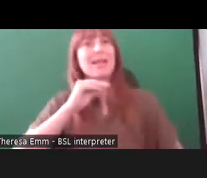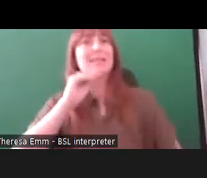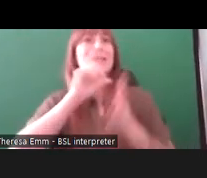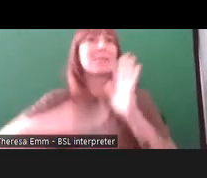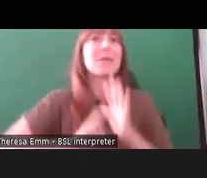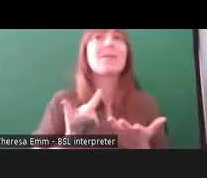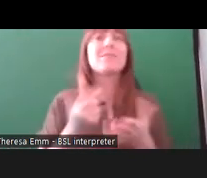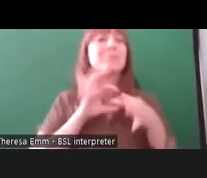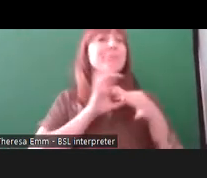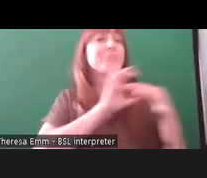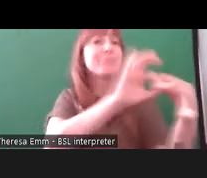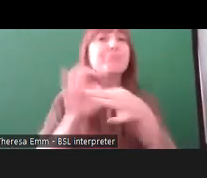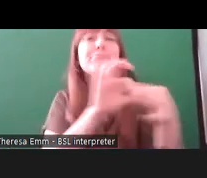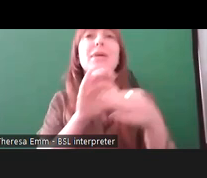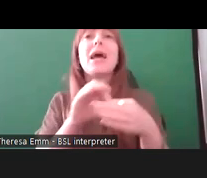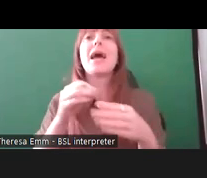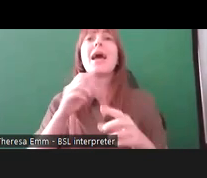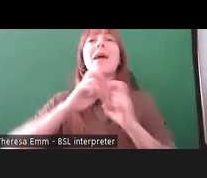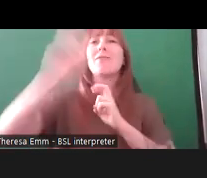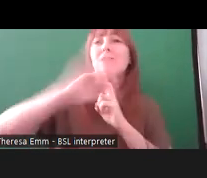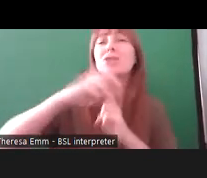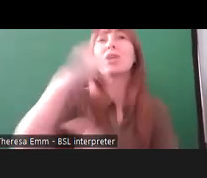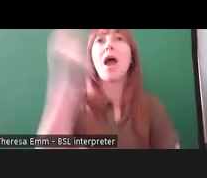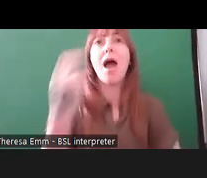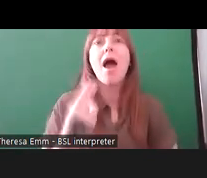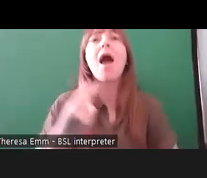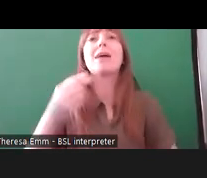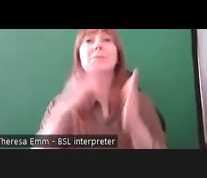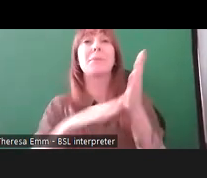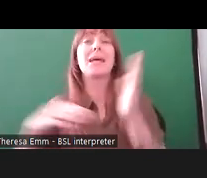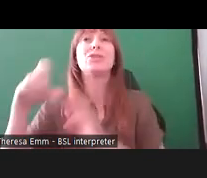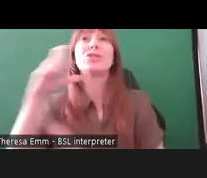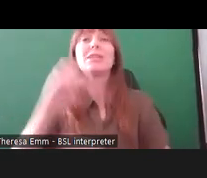Venture Arts in Manchester, via a postal project to create kind of octagon shaped